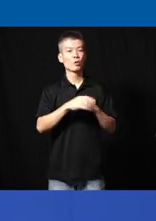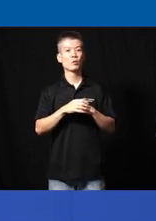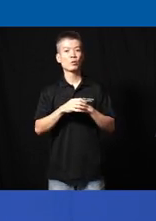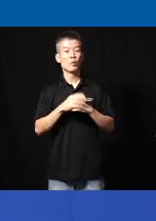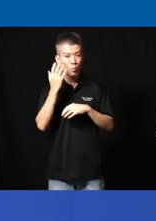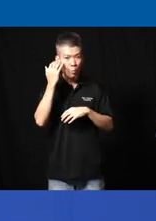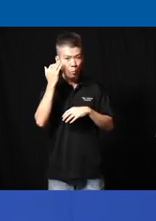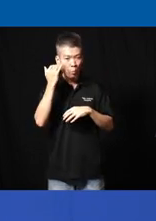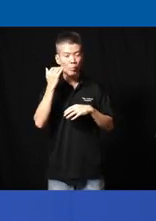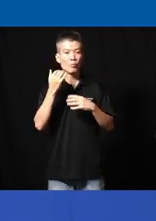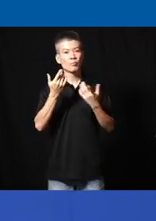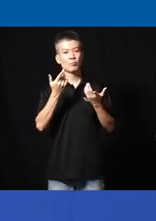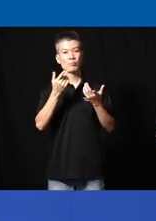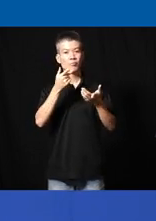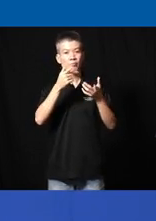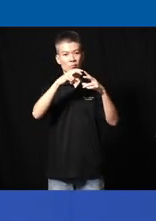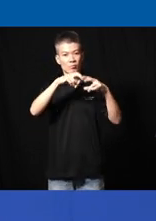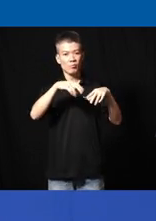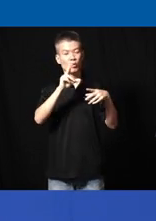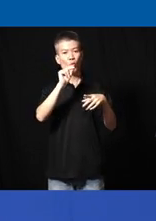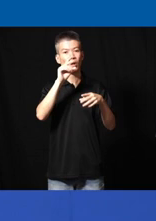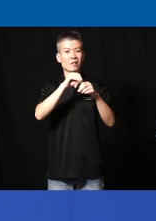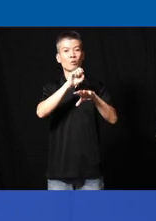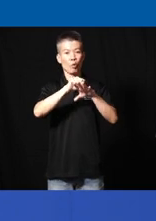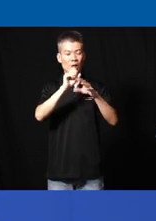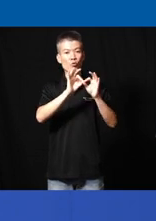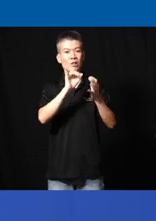because you know it was down and there's no one in Singapore who is able to fix it because the